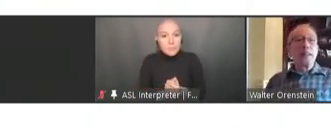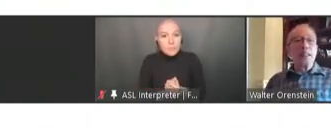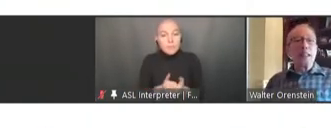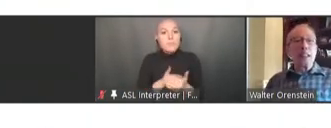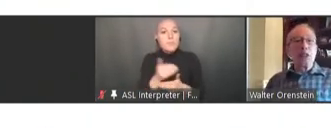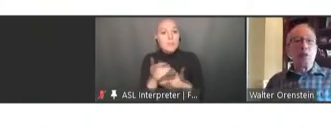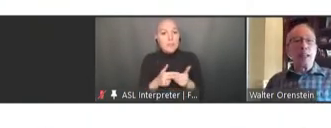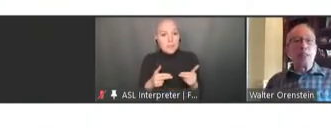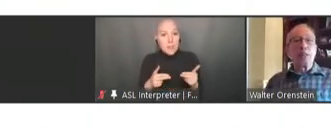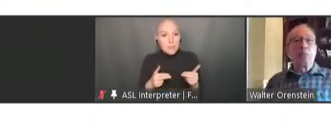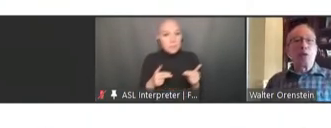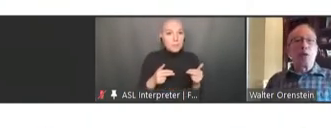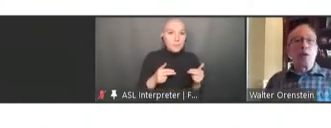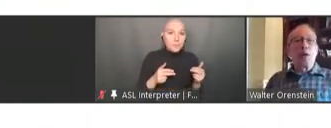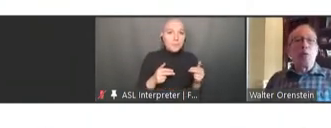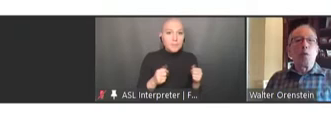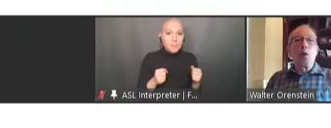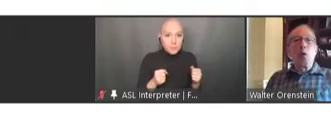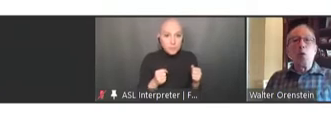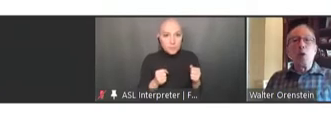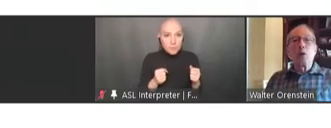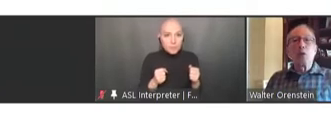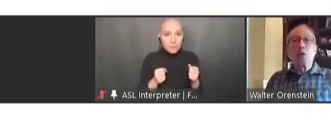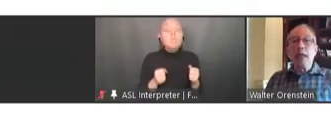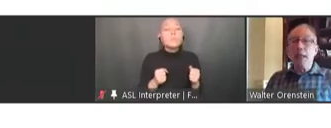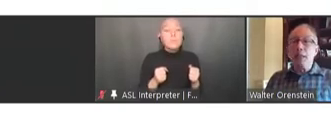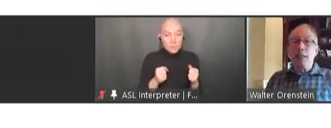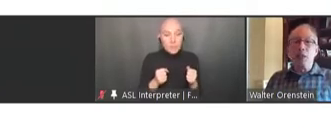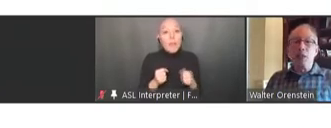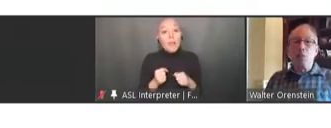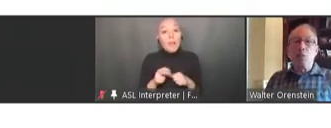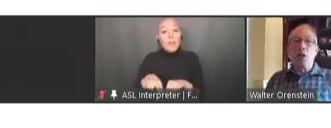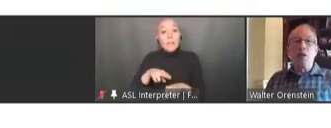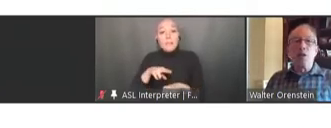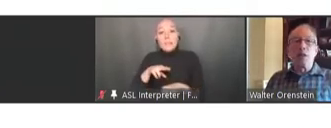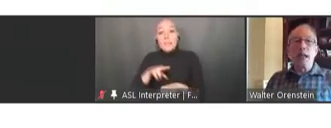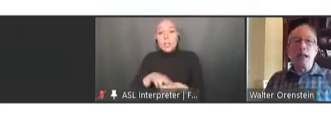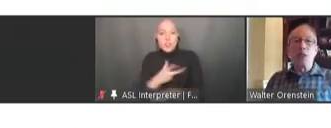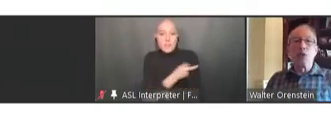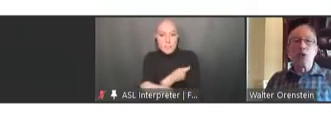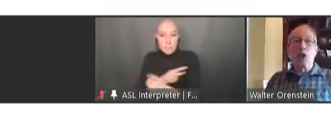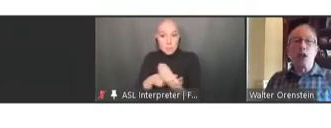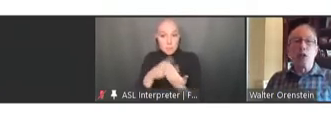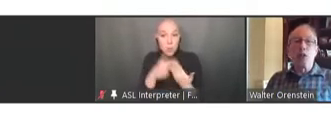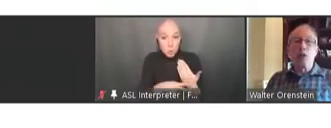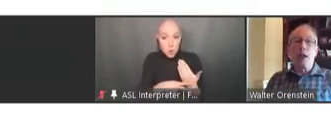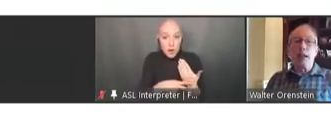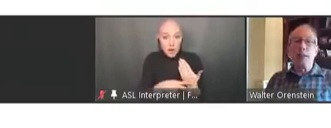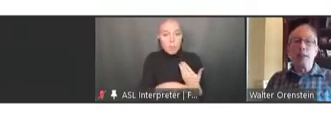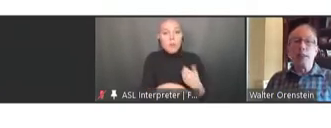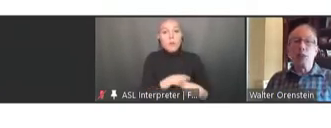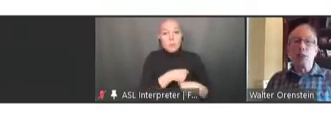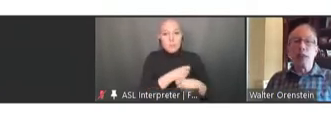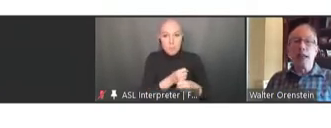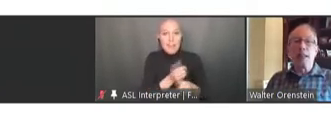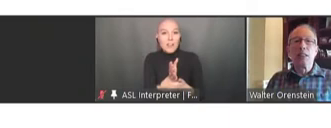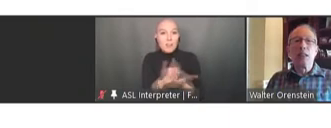The National Vaccine Program was created as part of the National Childhood Vaccine Injury Act